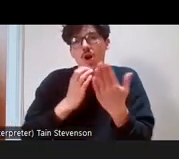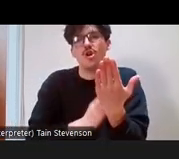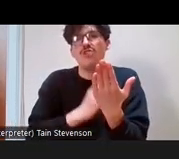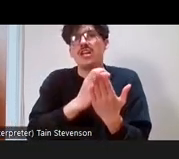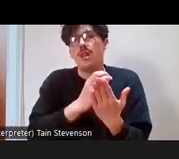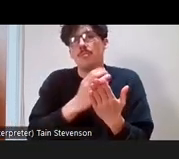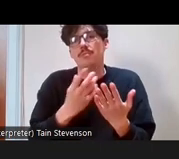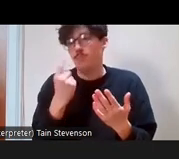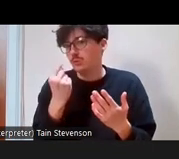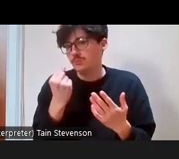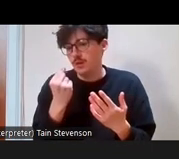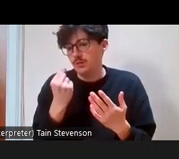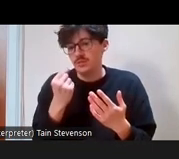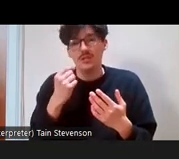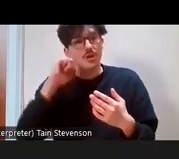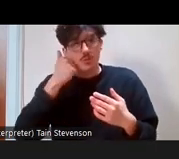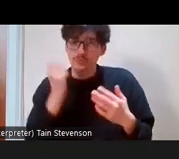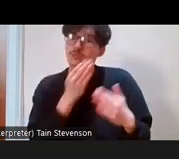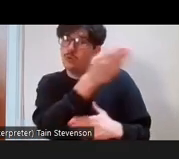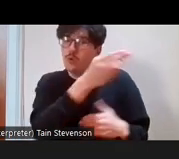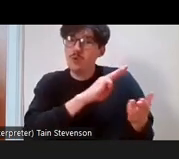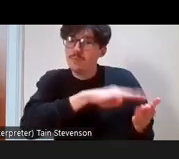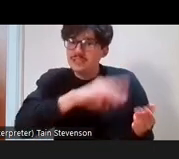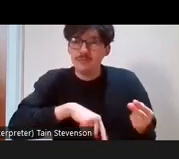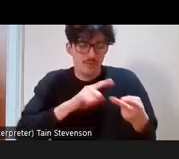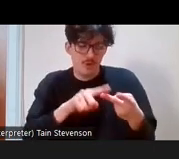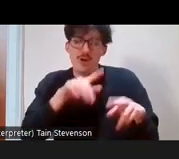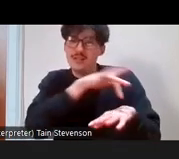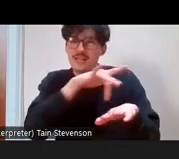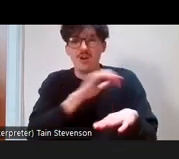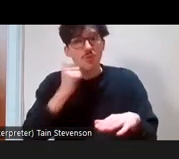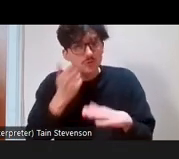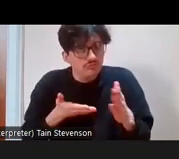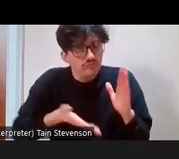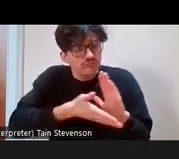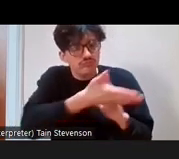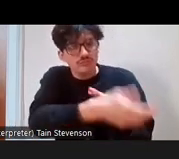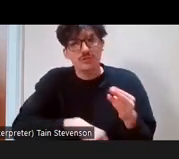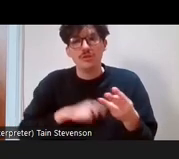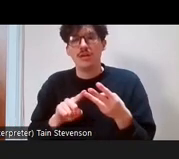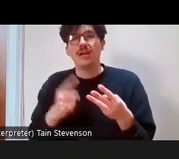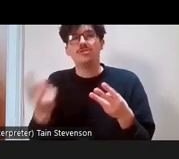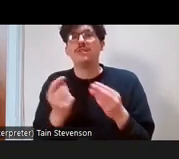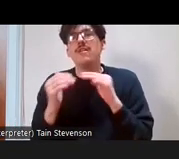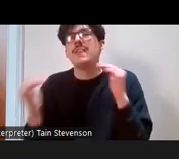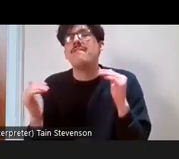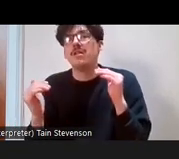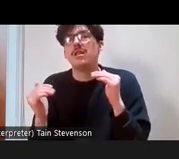to museums or theatres, but also your level of education. Those from working class backgrounds